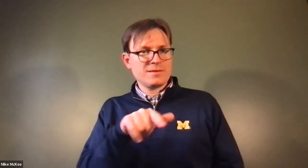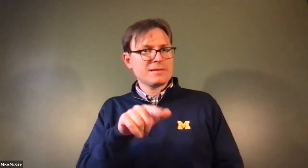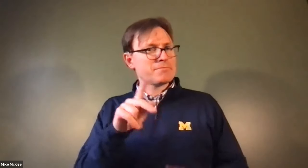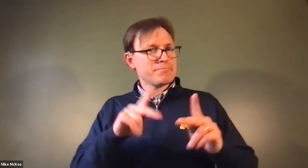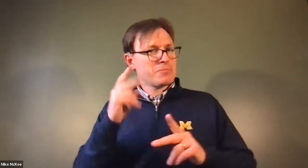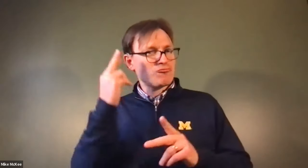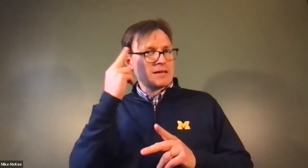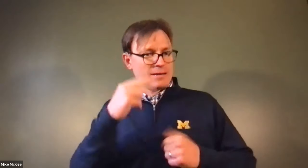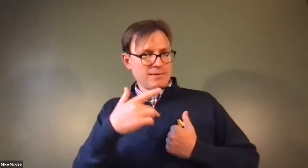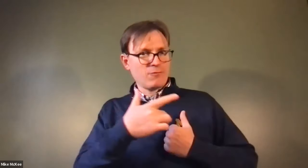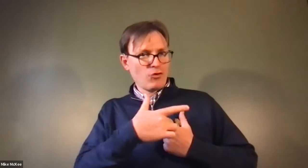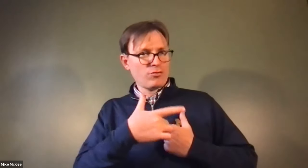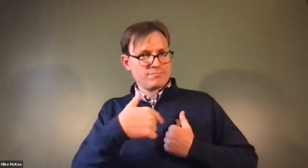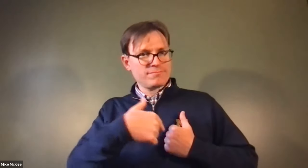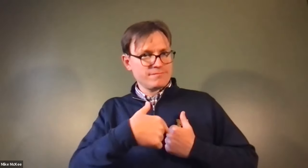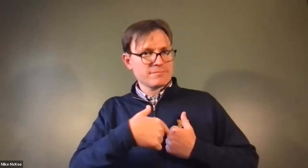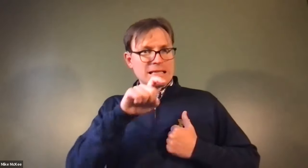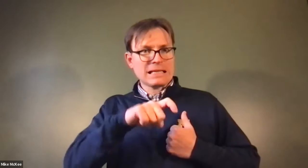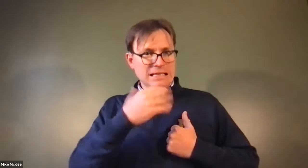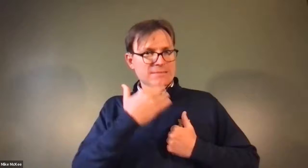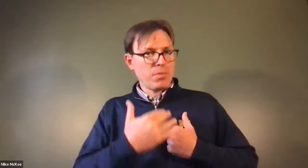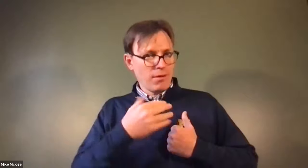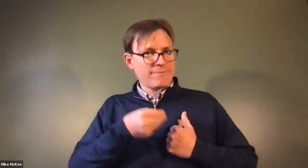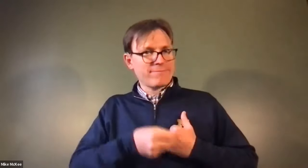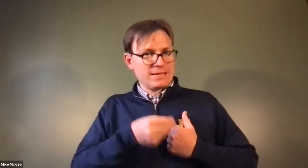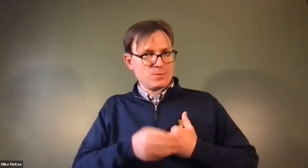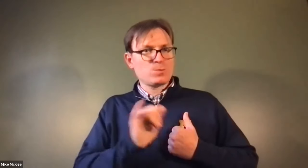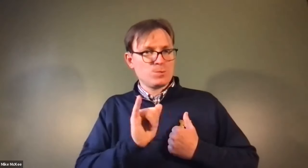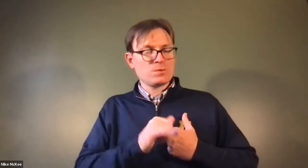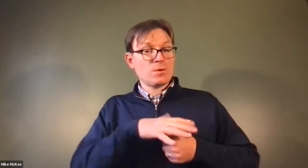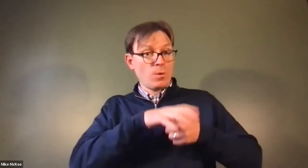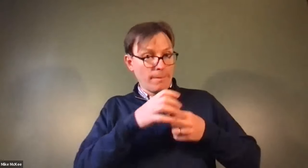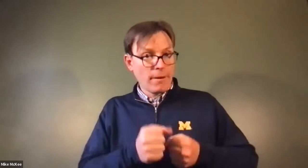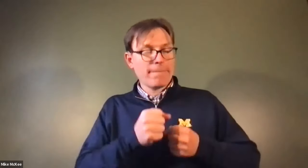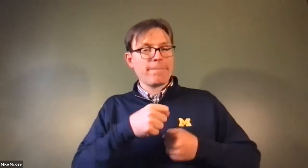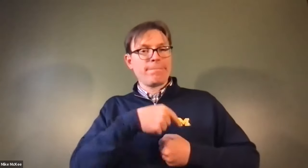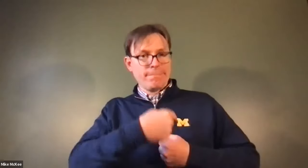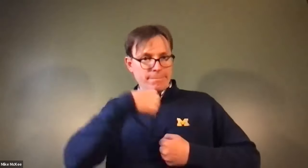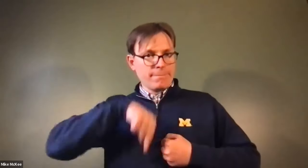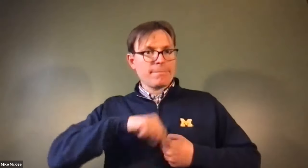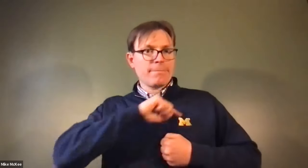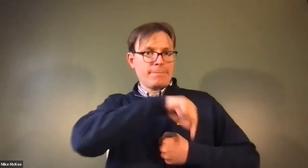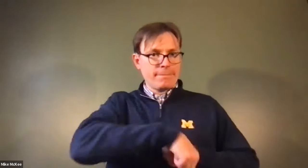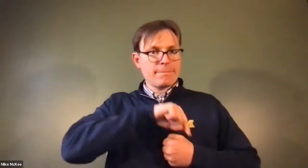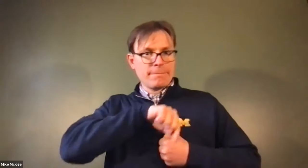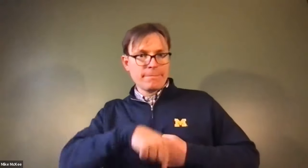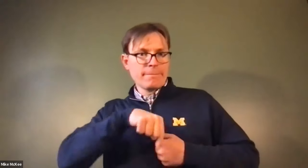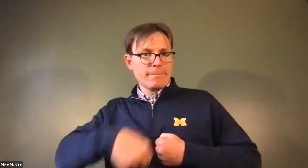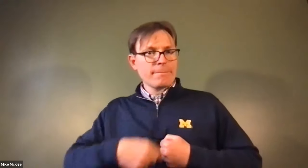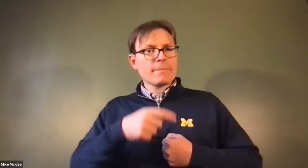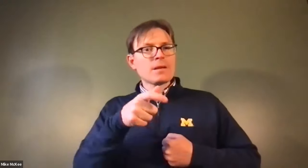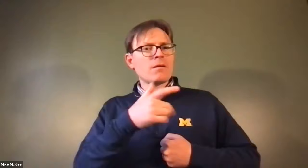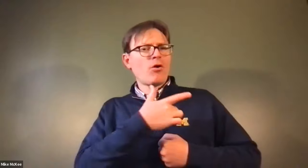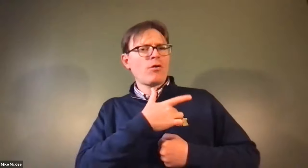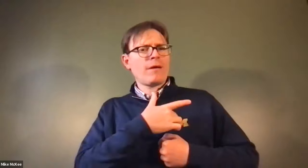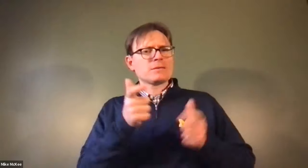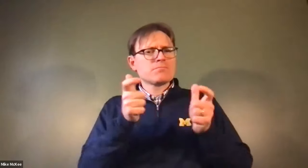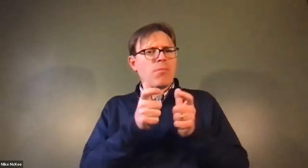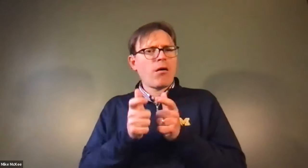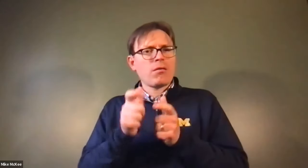James Cech: And also pushes blood out that feeds the heart lots of people don't realize that the heart needs oxygenated blood to keep functioning.